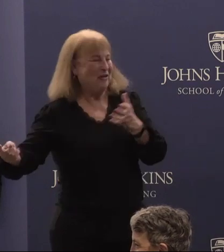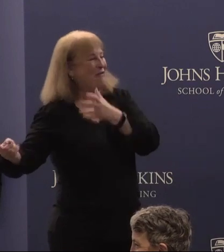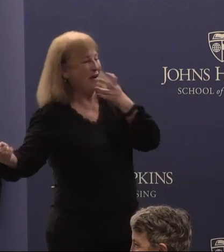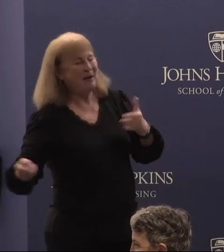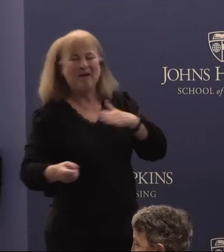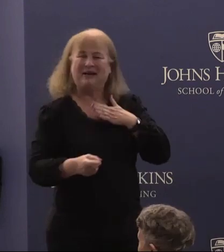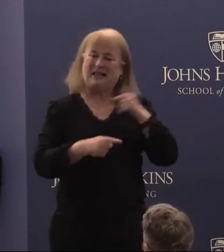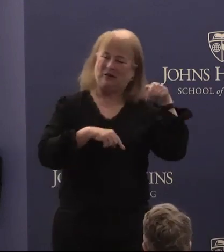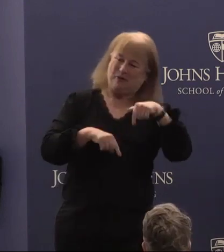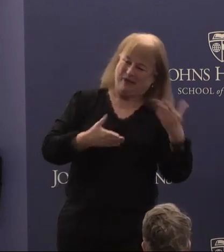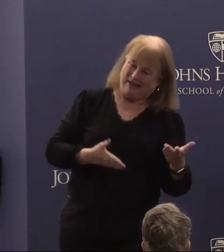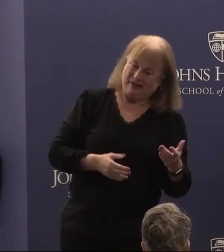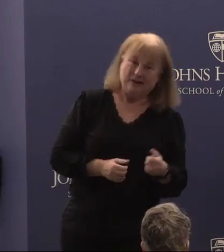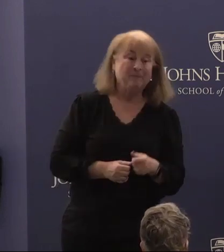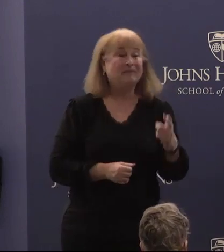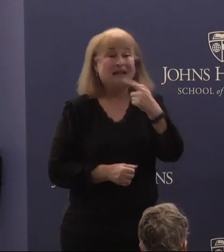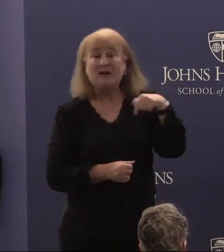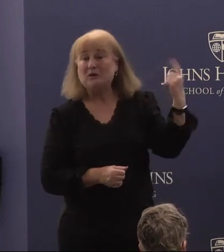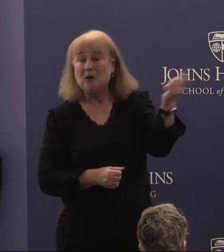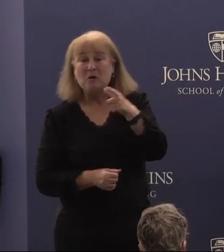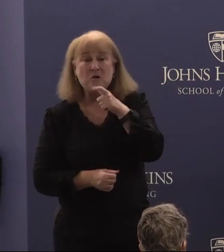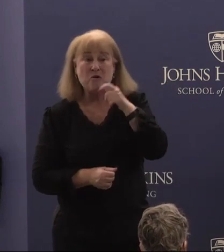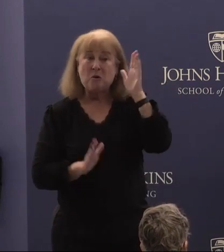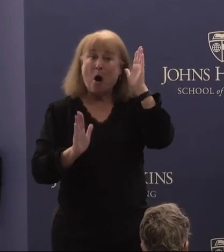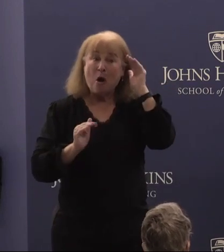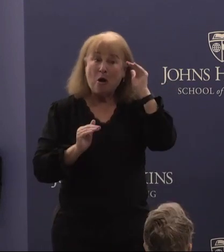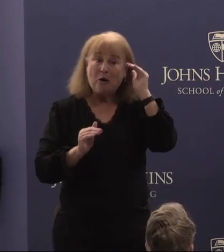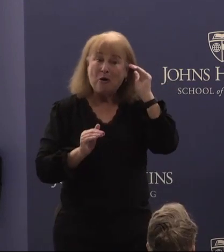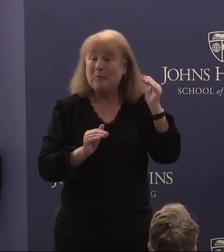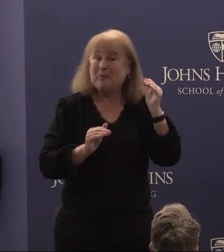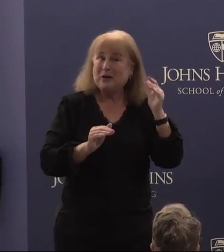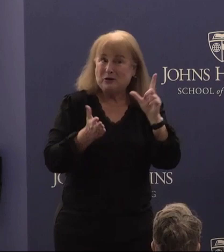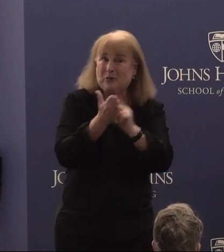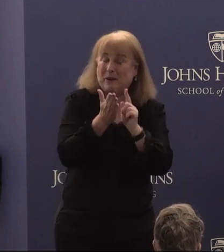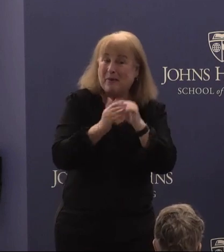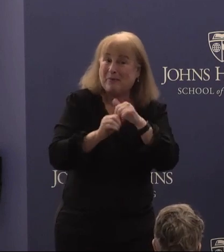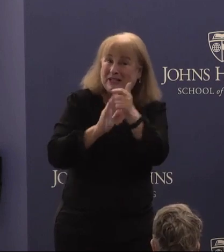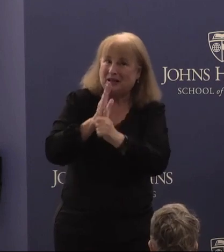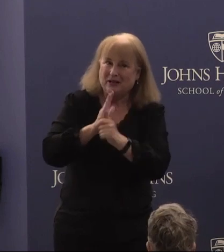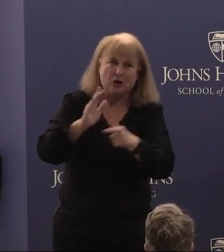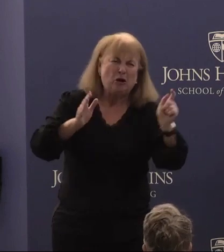here uh and those of you who do hope to get um publish you should give him a round of applause